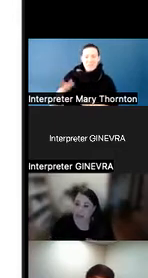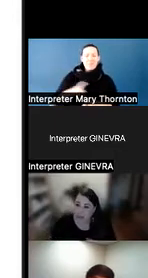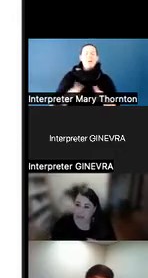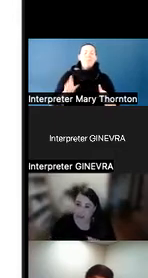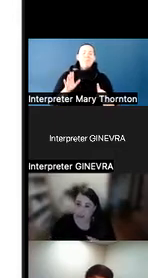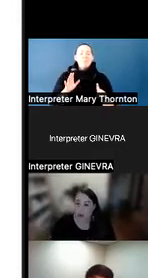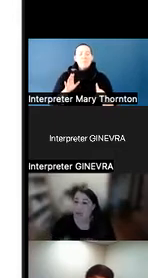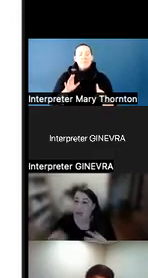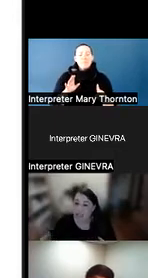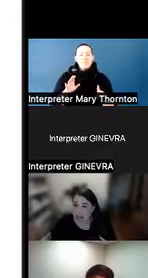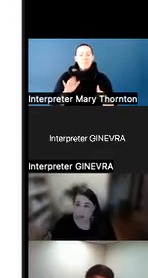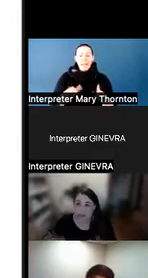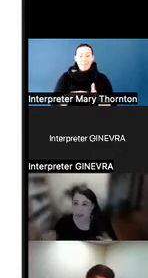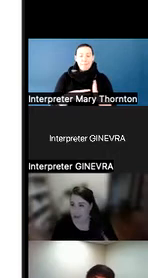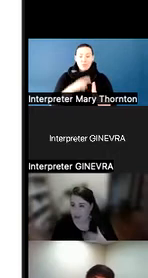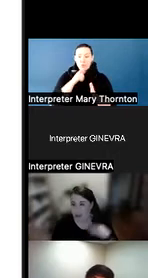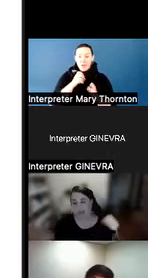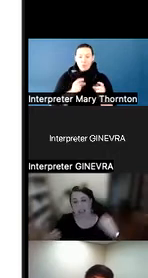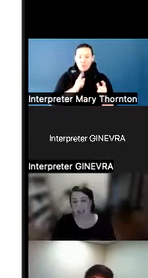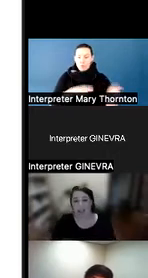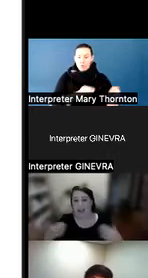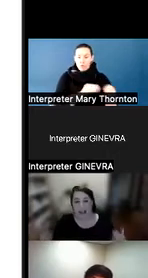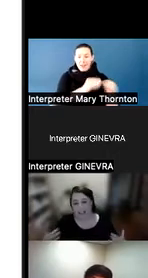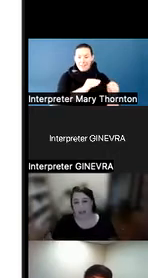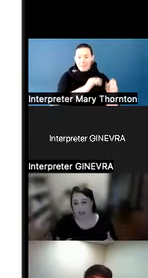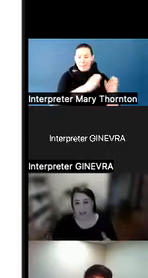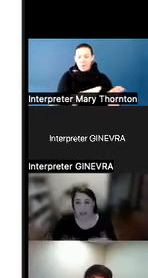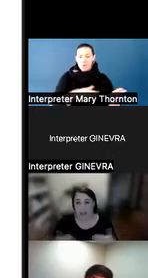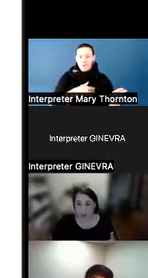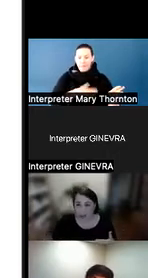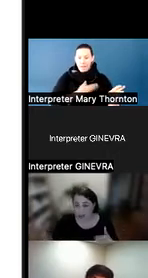the person or be upset or feel disrespected, that is something that is important to her